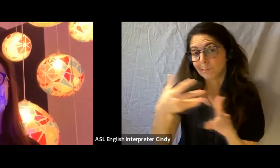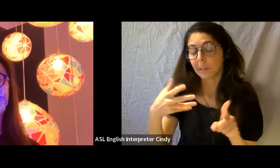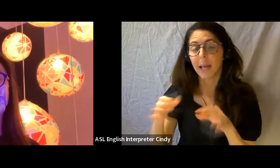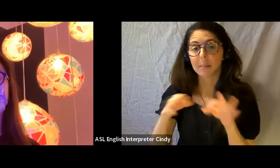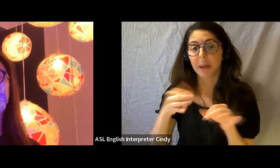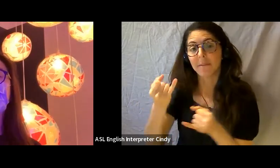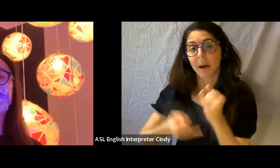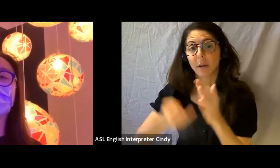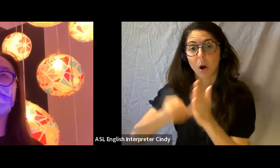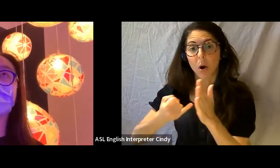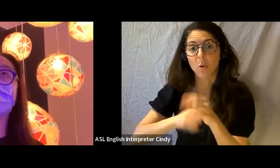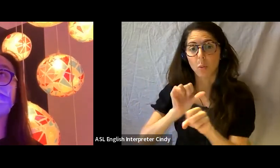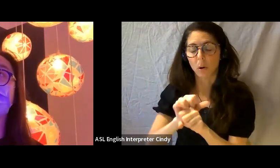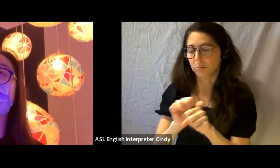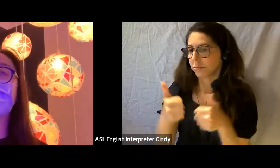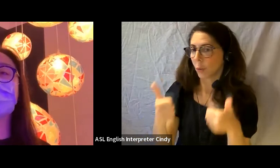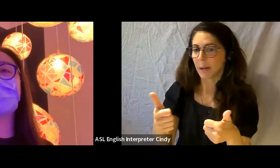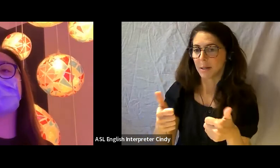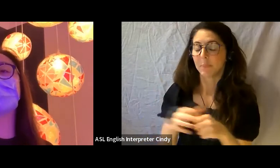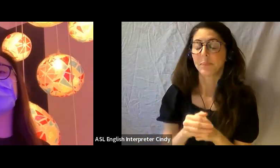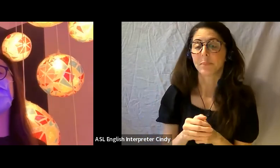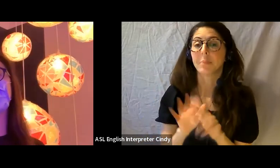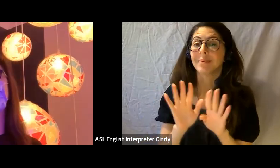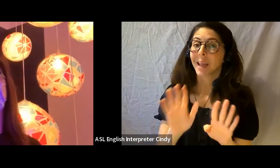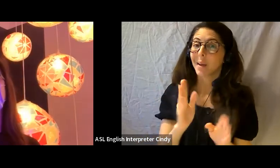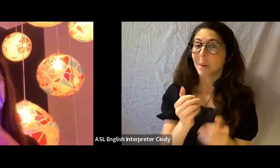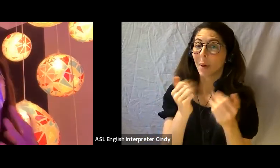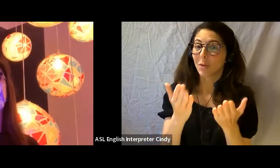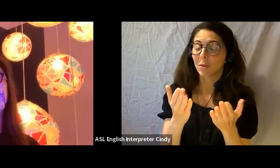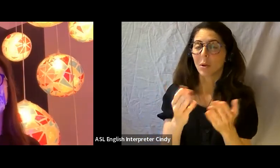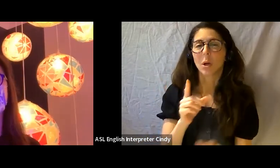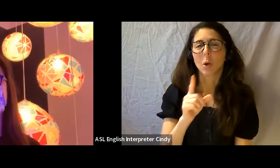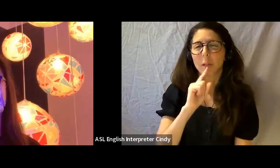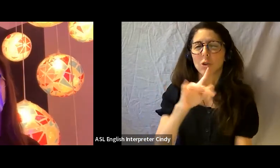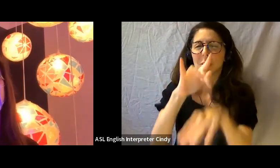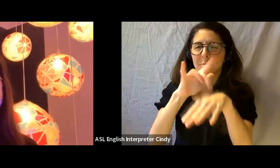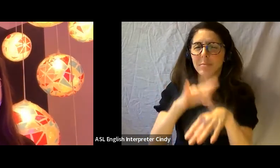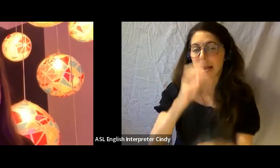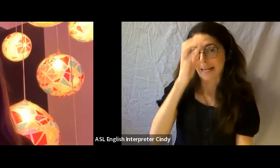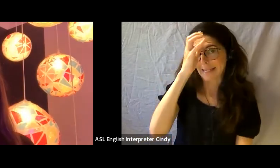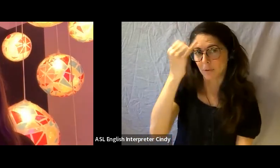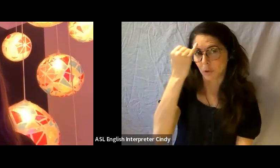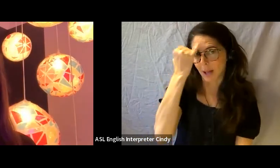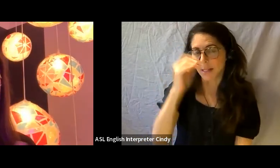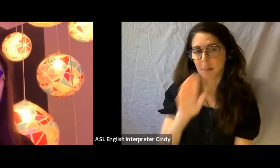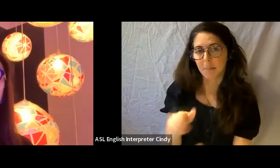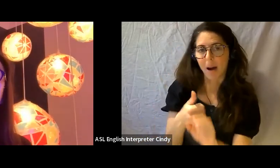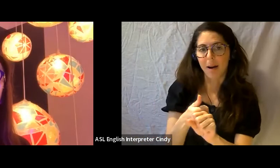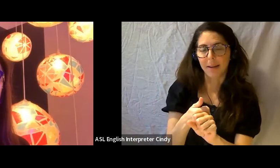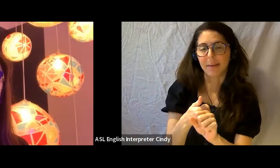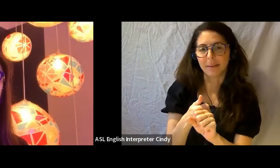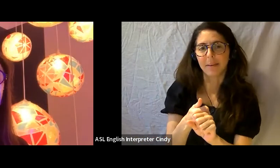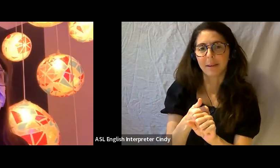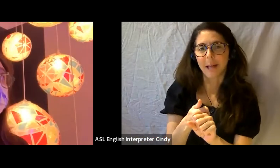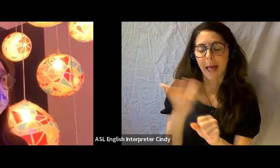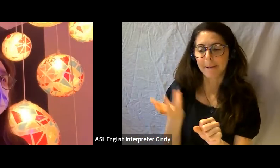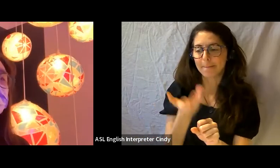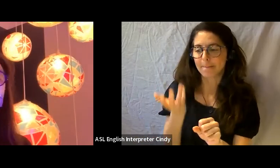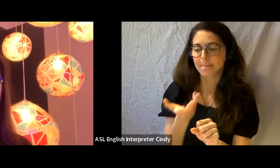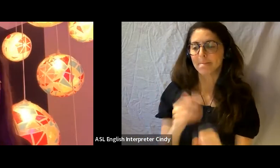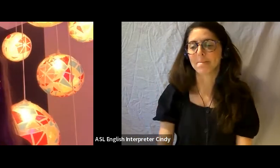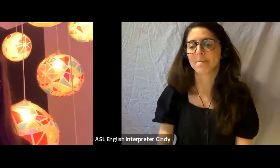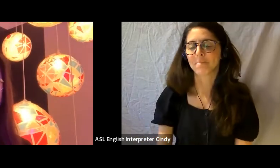the proposal should really cover some of the conceptual ideas behind the proposed exhibition